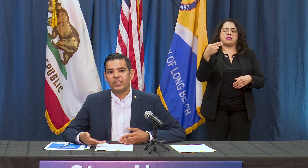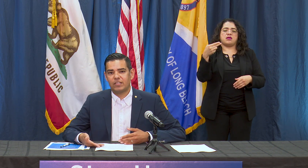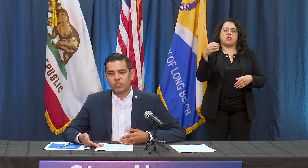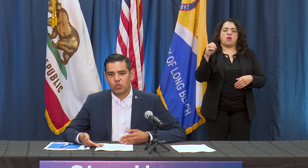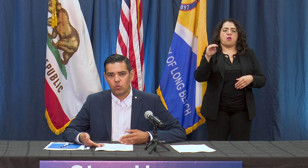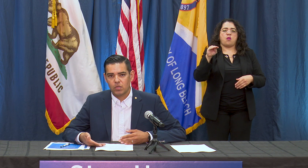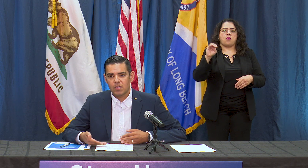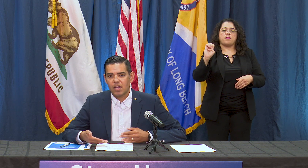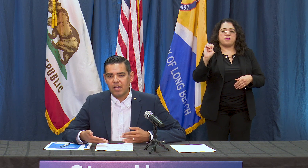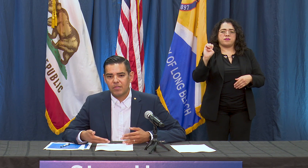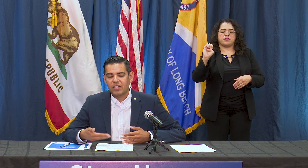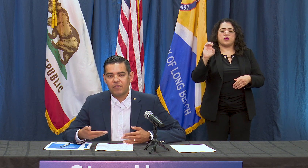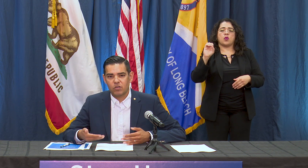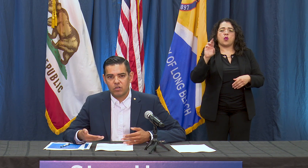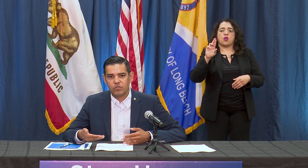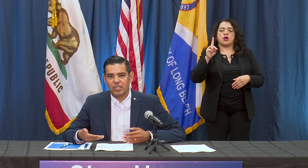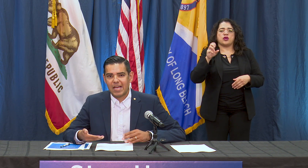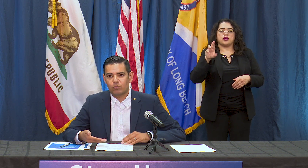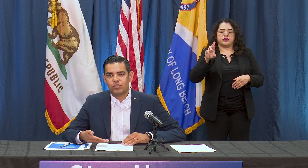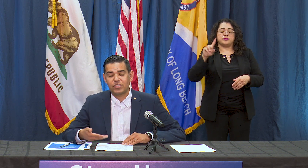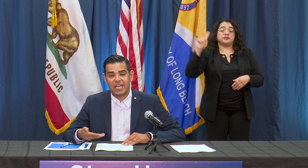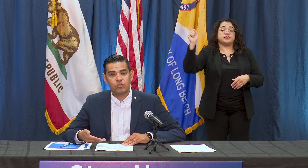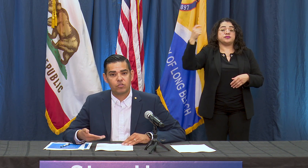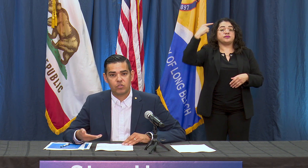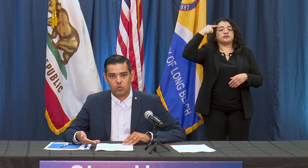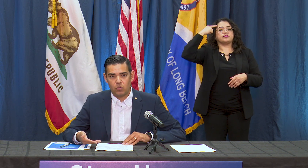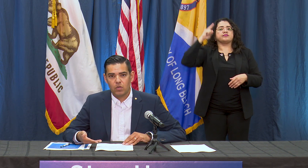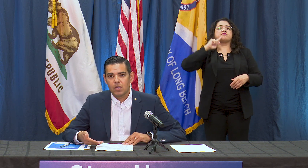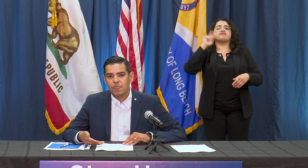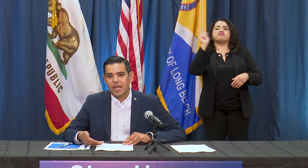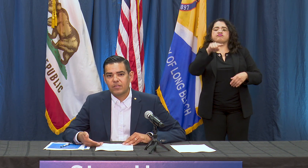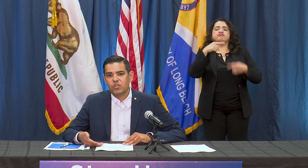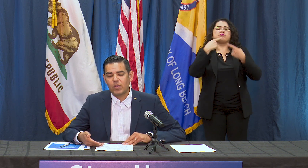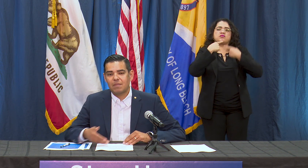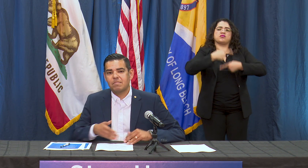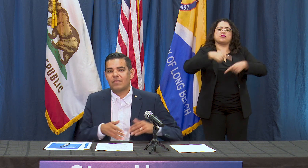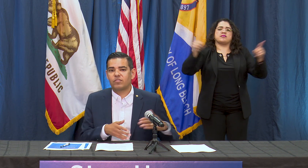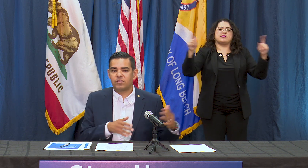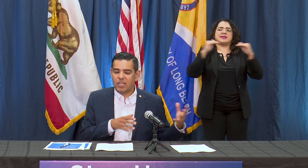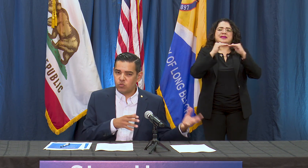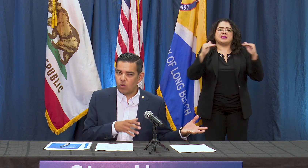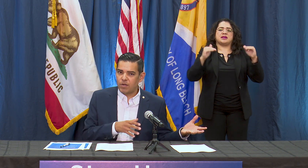into the Governor's announced stage 2 and so we had met the stage 1